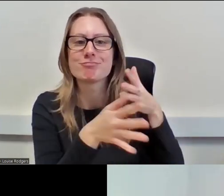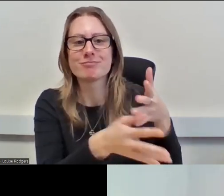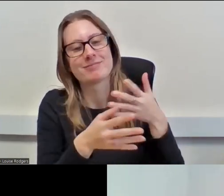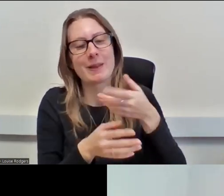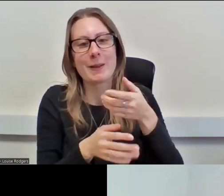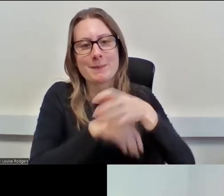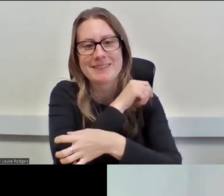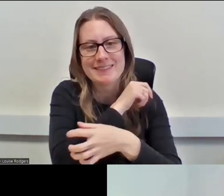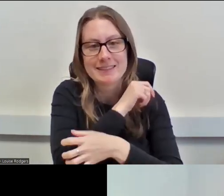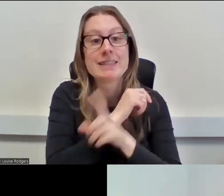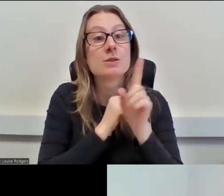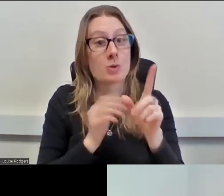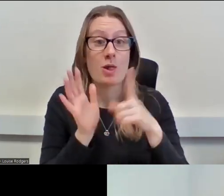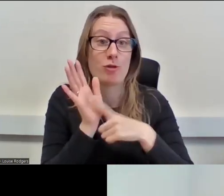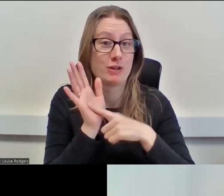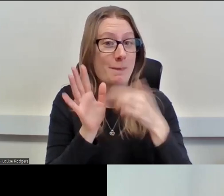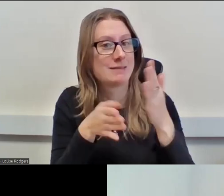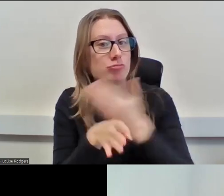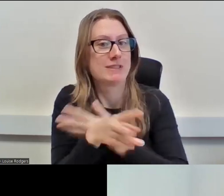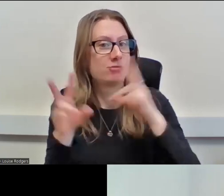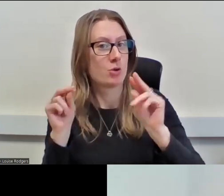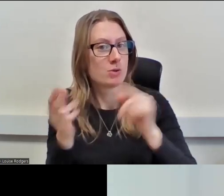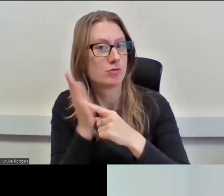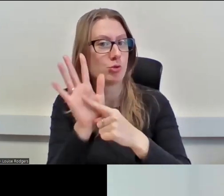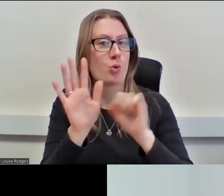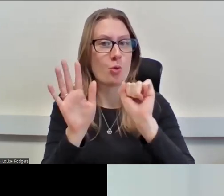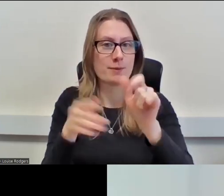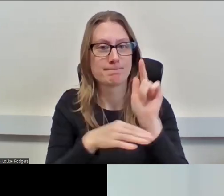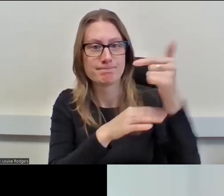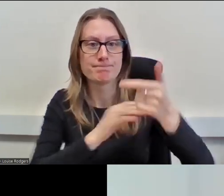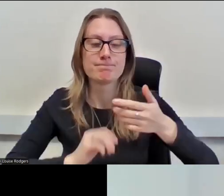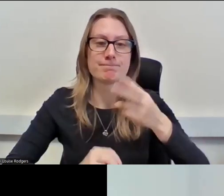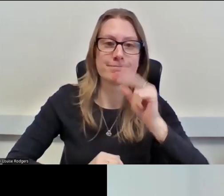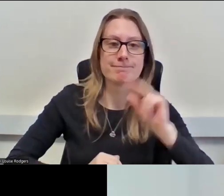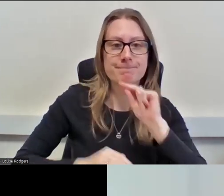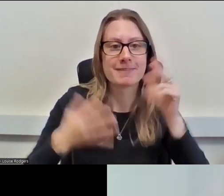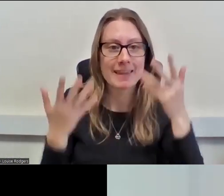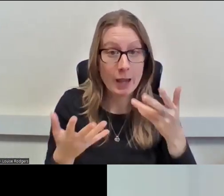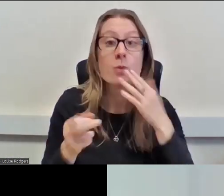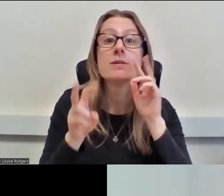so we're going to show her film now and then once we've watched her film we’ll move swiftly